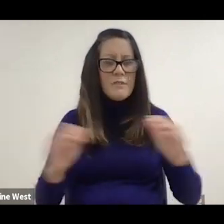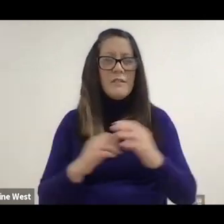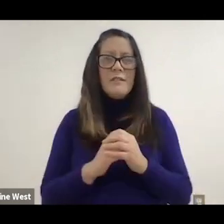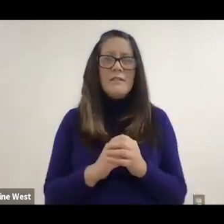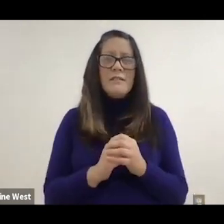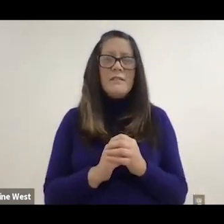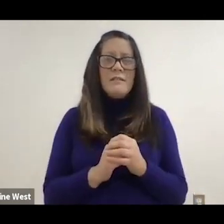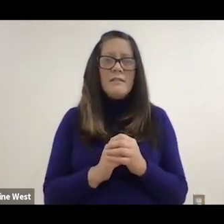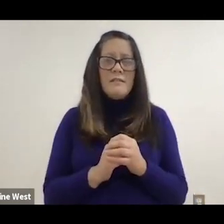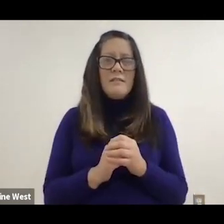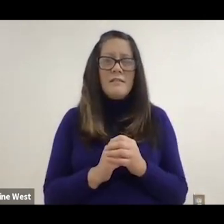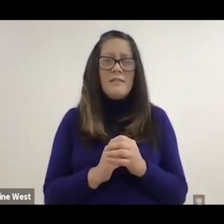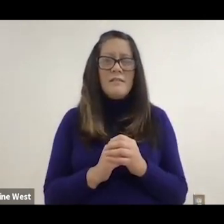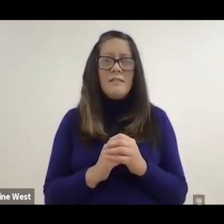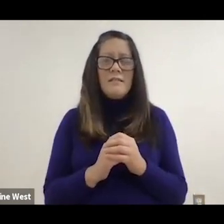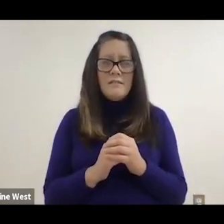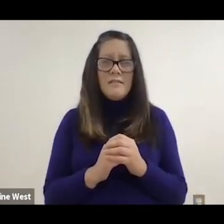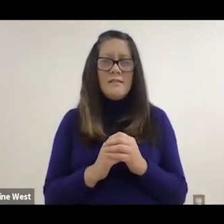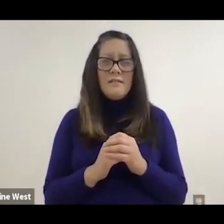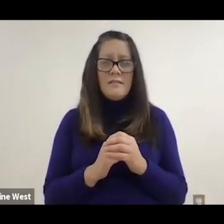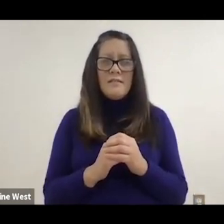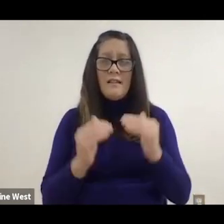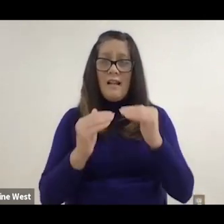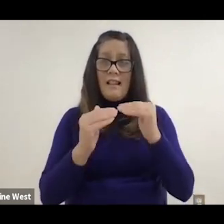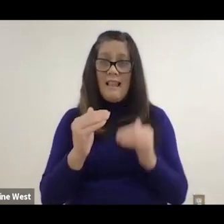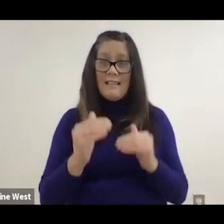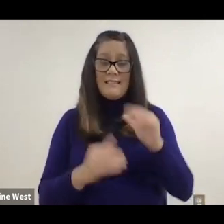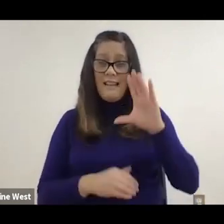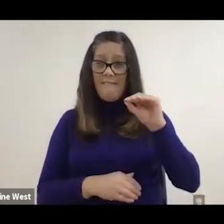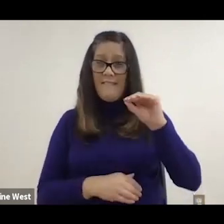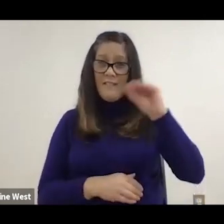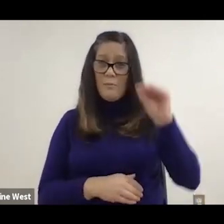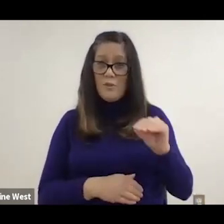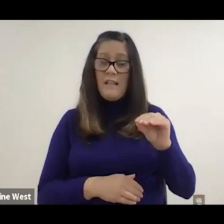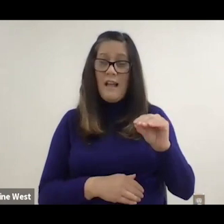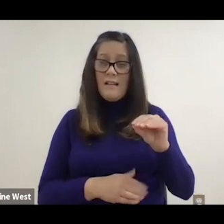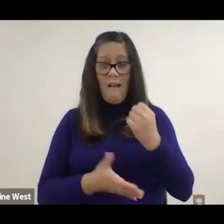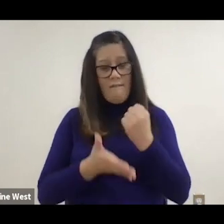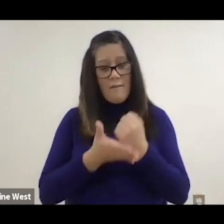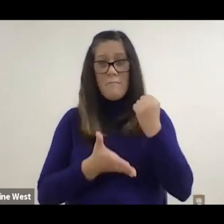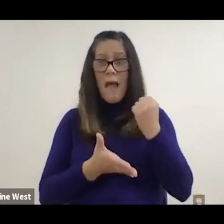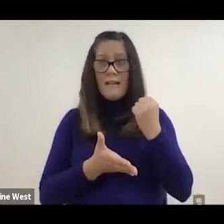We if we look less than 50% of patents awarded in the United States